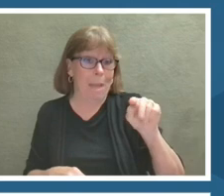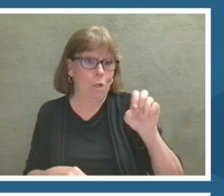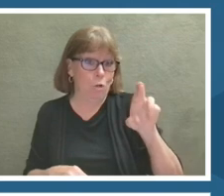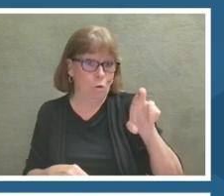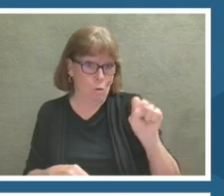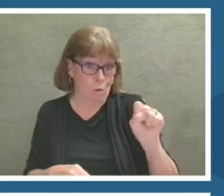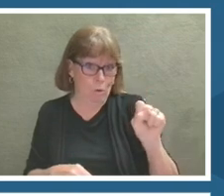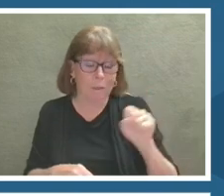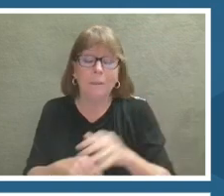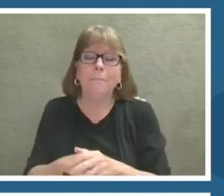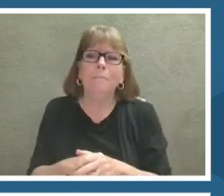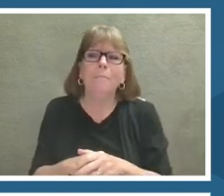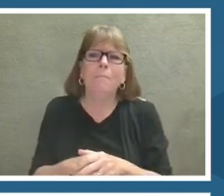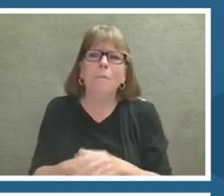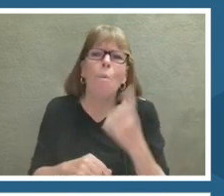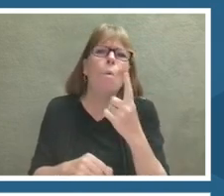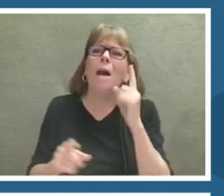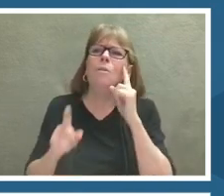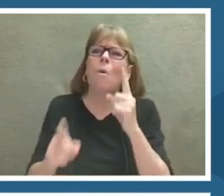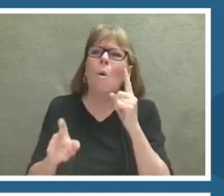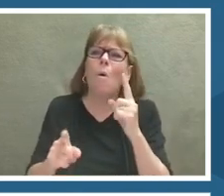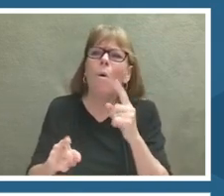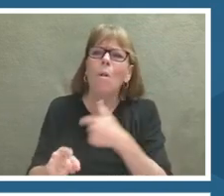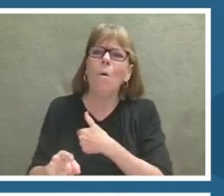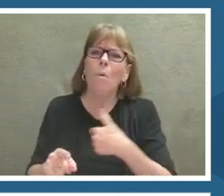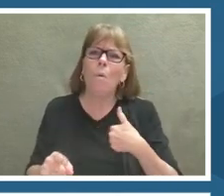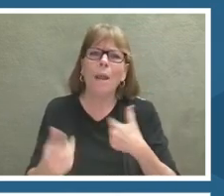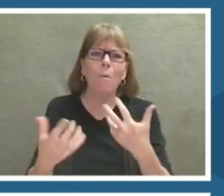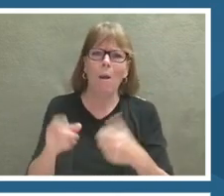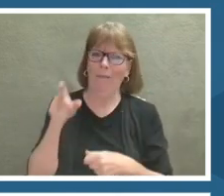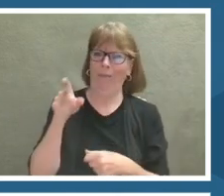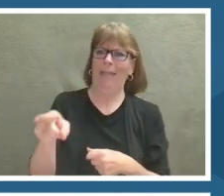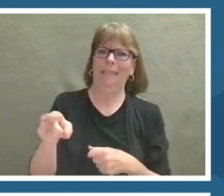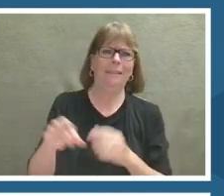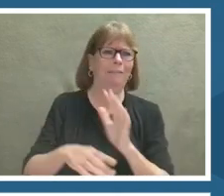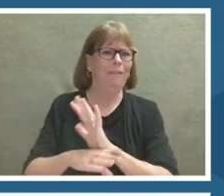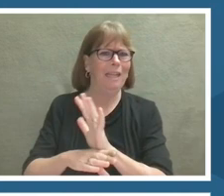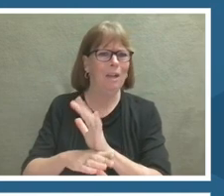For you to be able to share that next generation of scientists with your students, for them